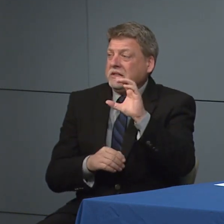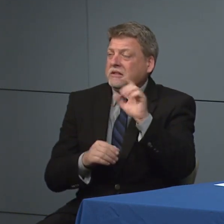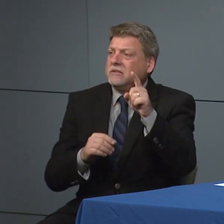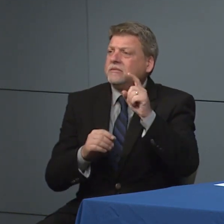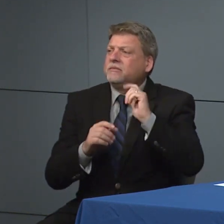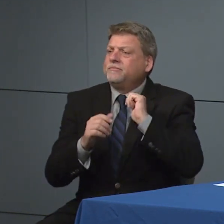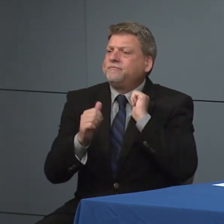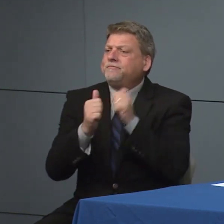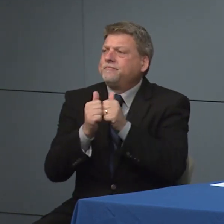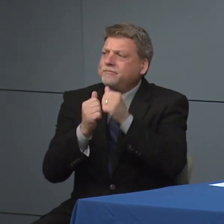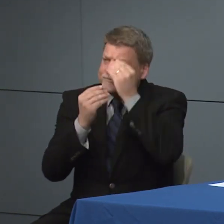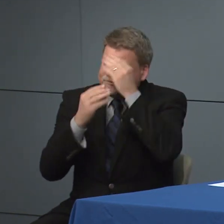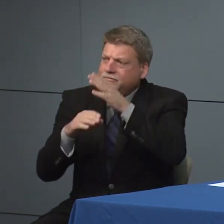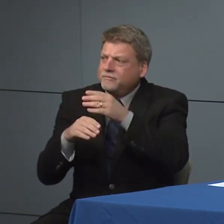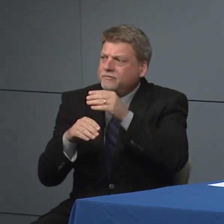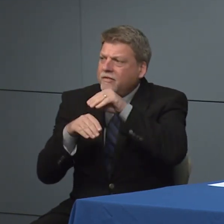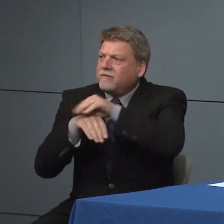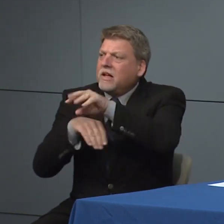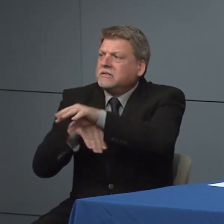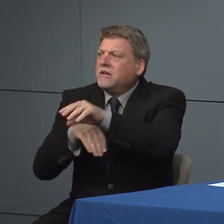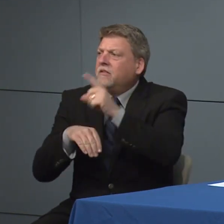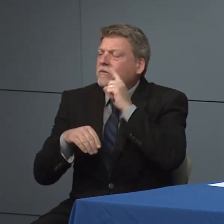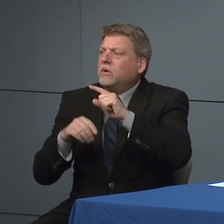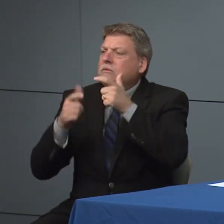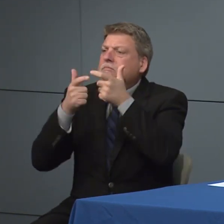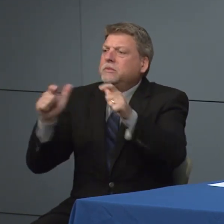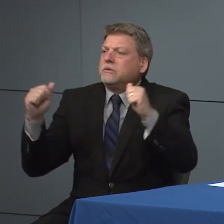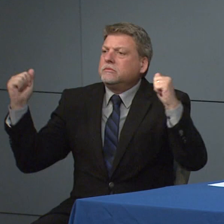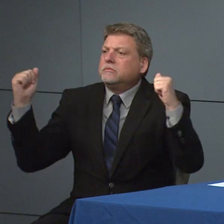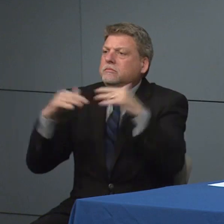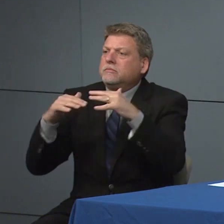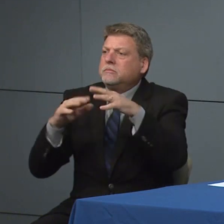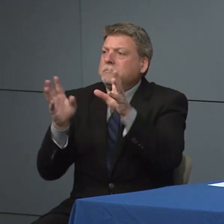guidance regarding mass gatherings so we have now